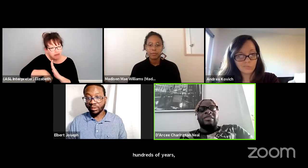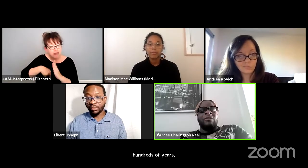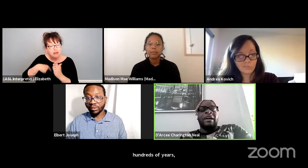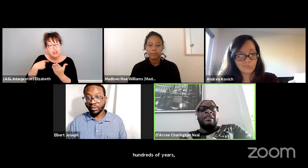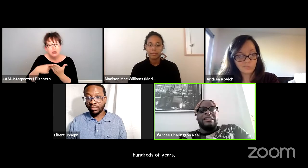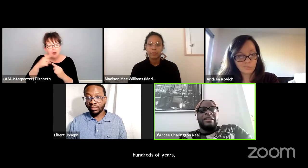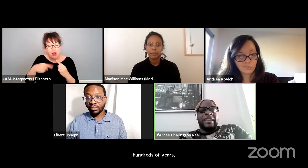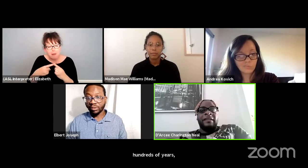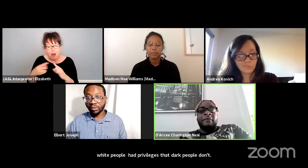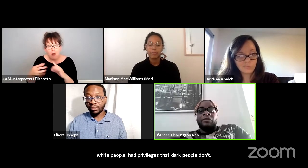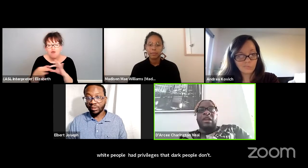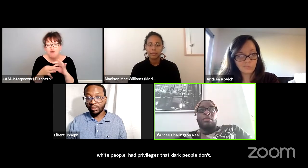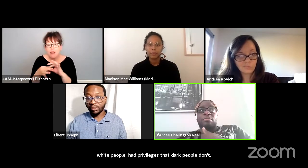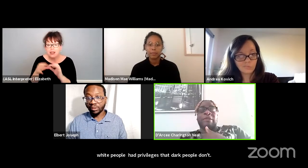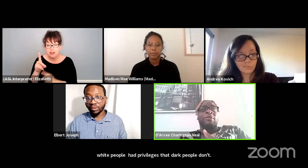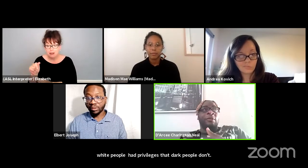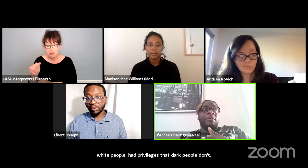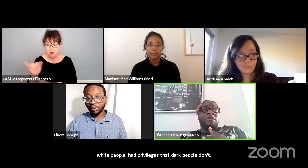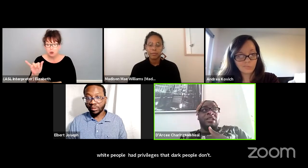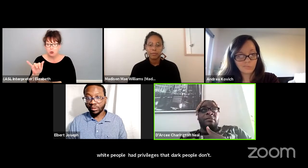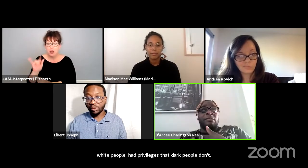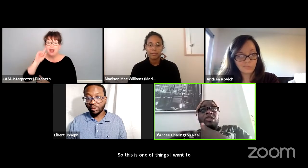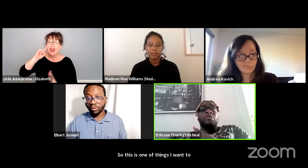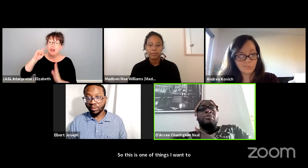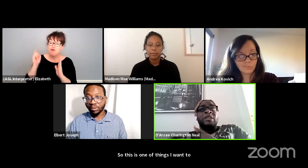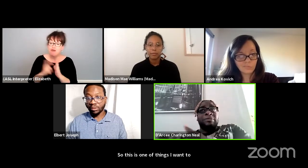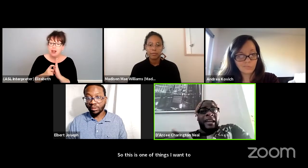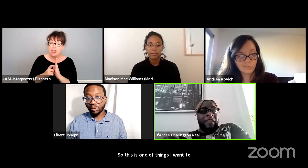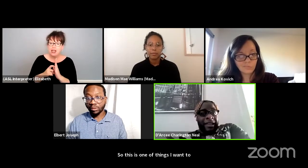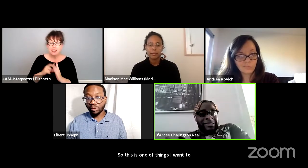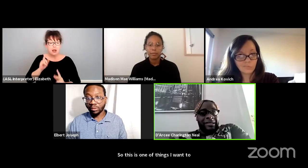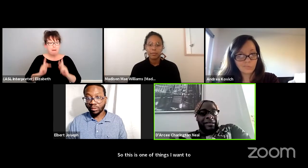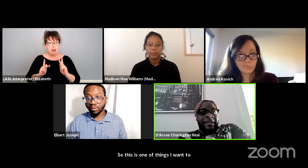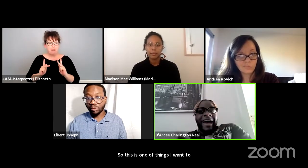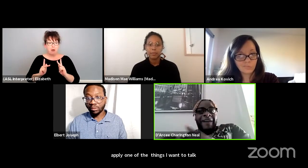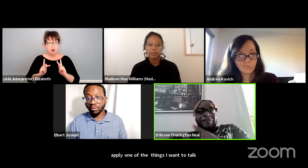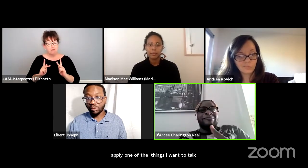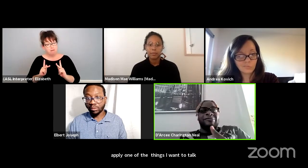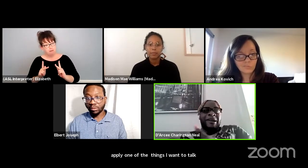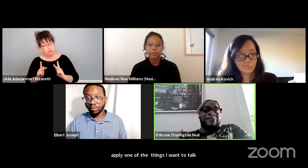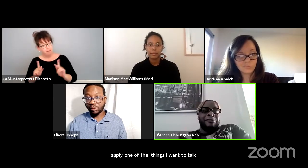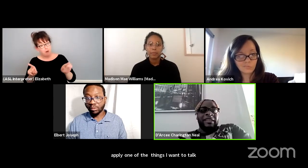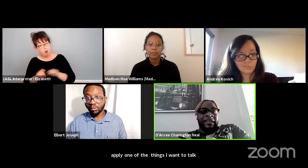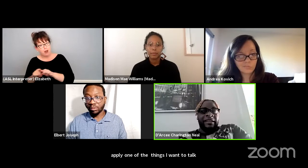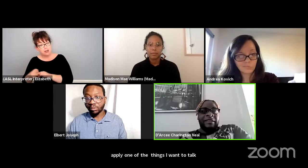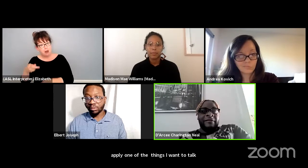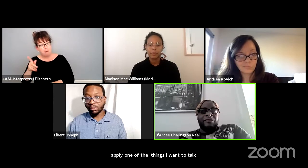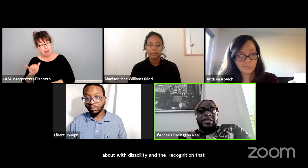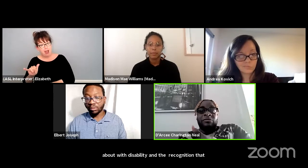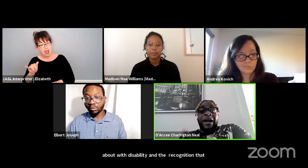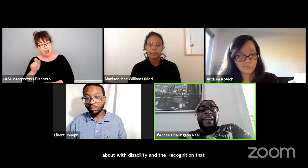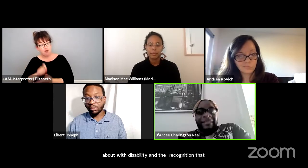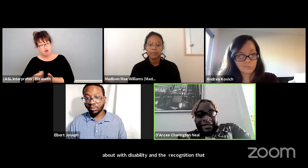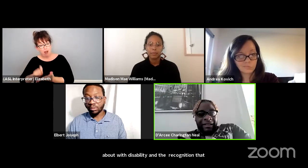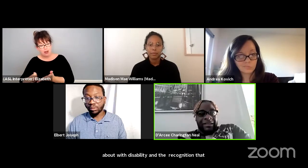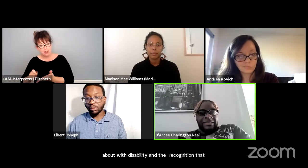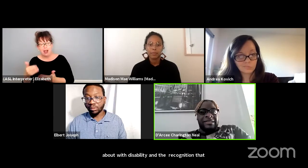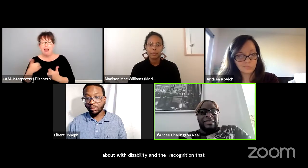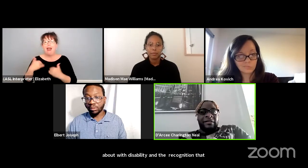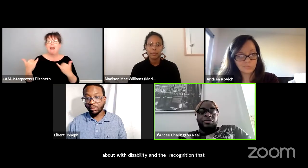and the recognition that, you know, people presumably playwrights have this responsibility to recognize